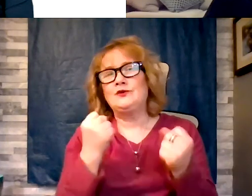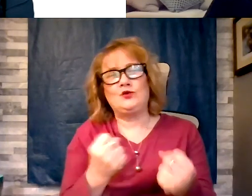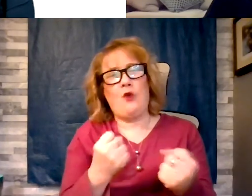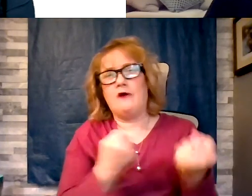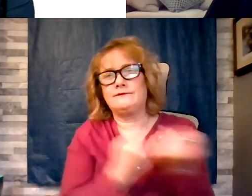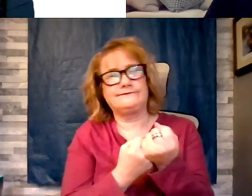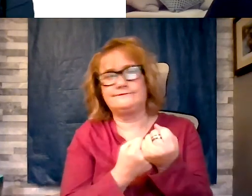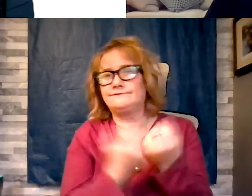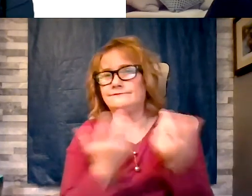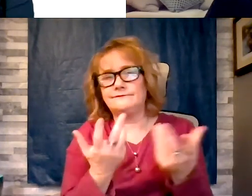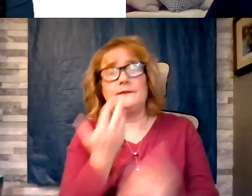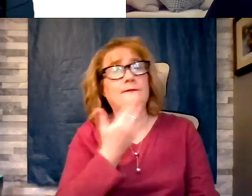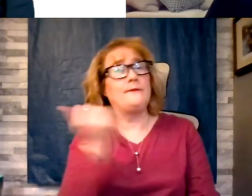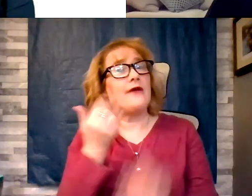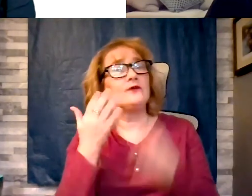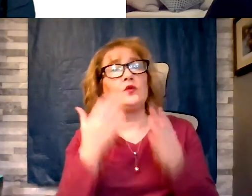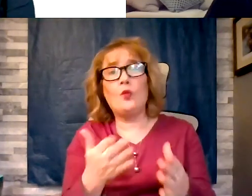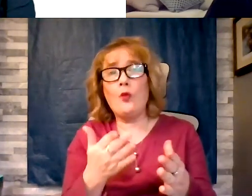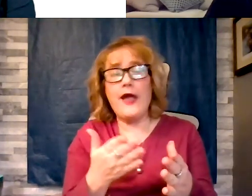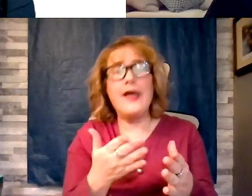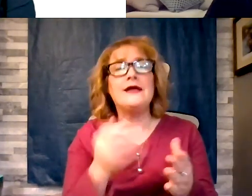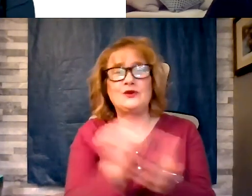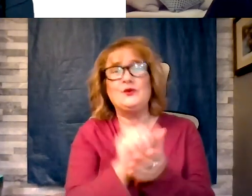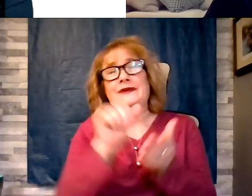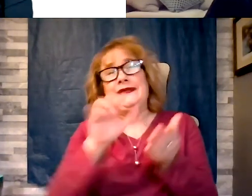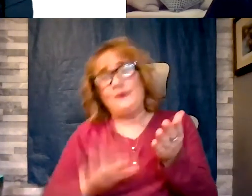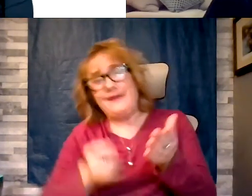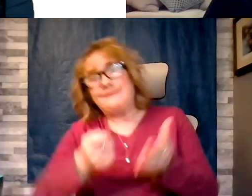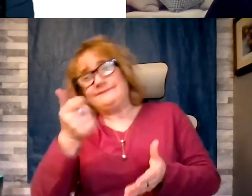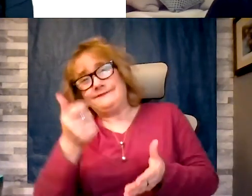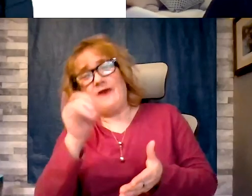best way the do it is get rid of the diabetes. Does that help reverse it as